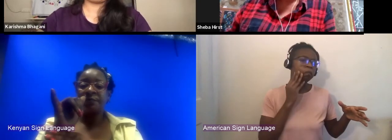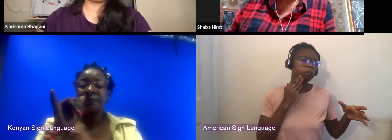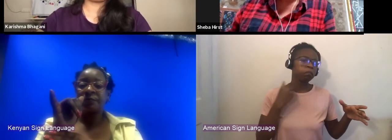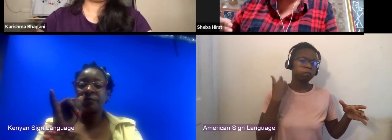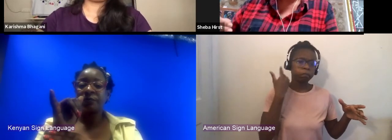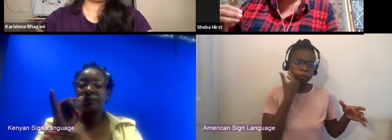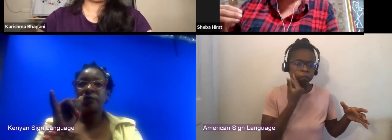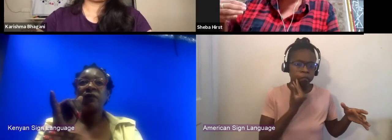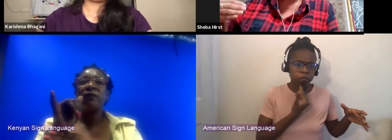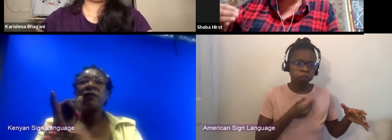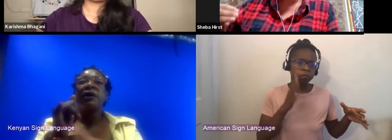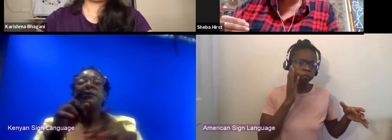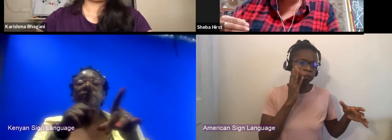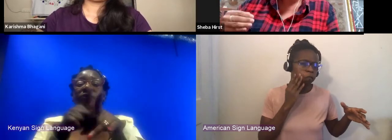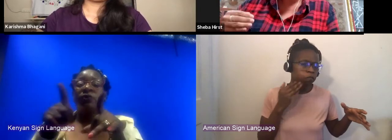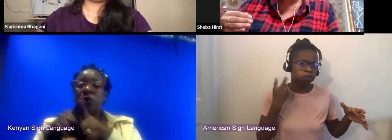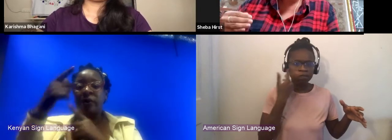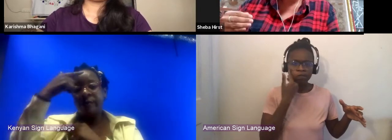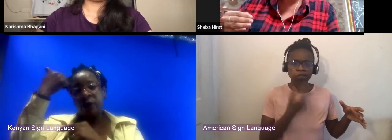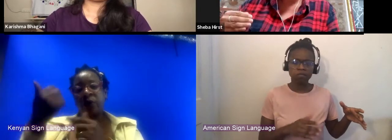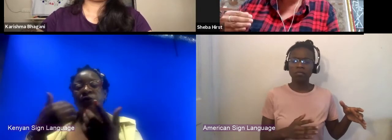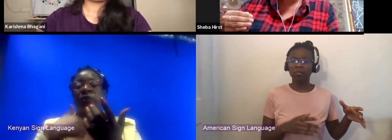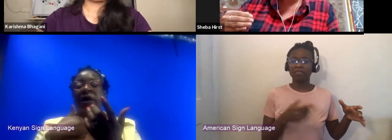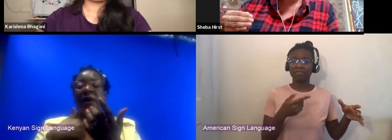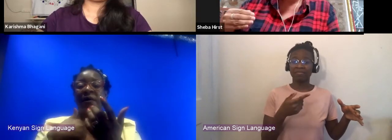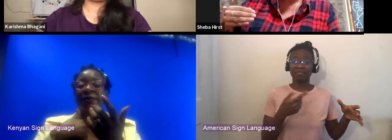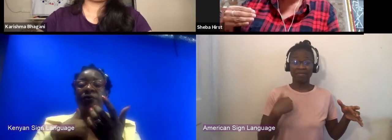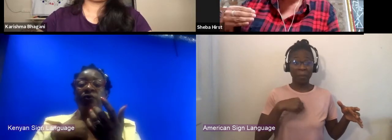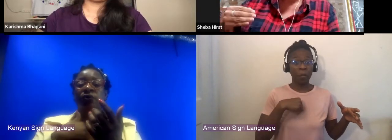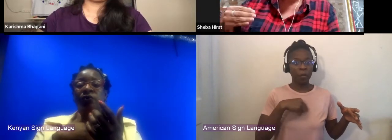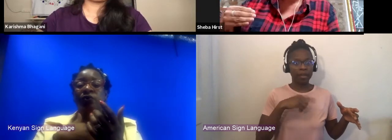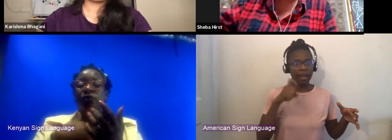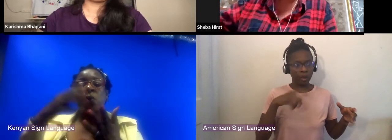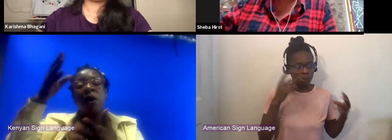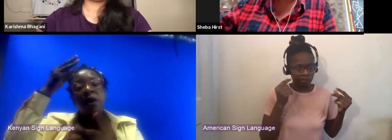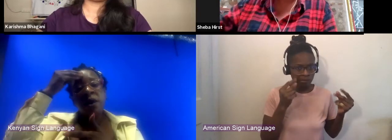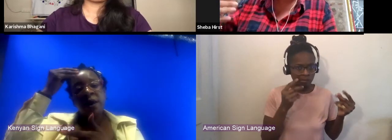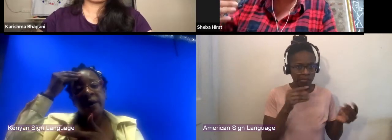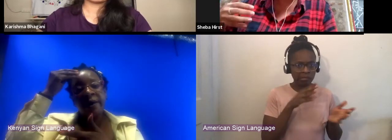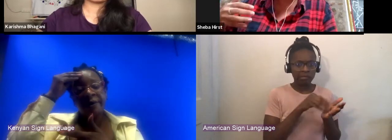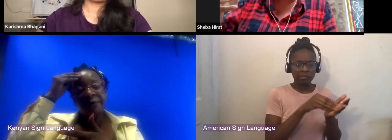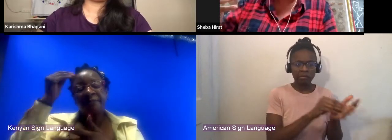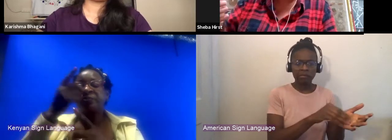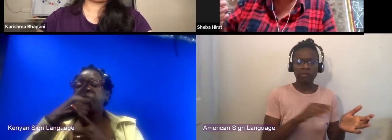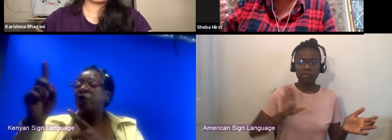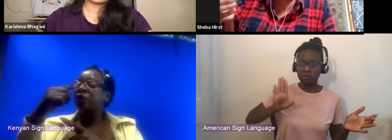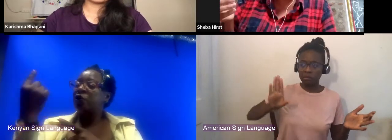And because we were having to rapidly learn not just the language but the culture, the practice,